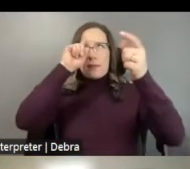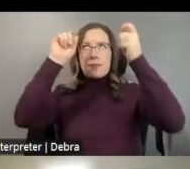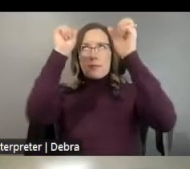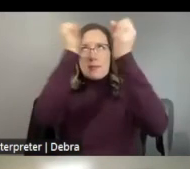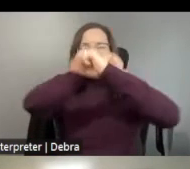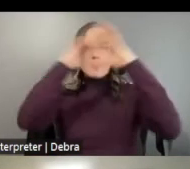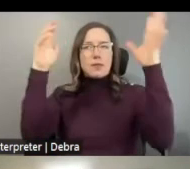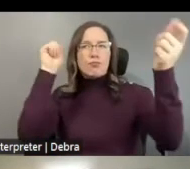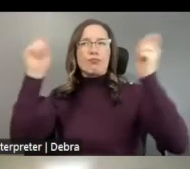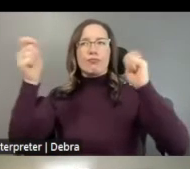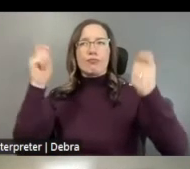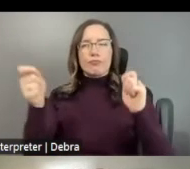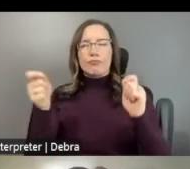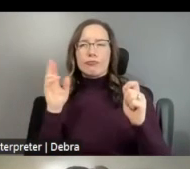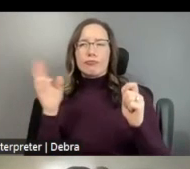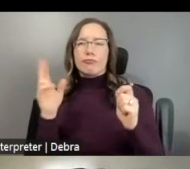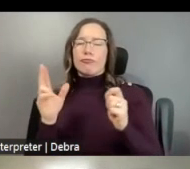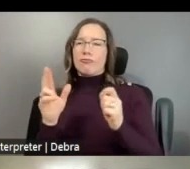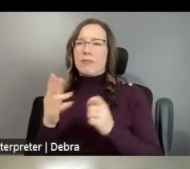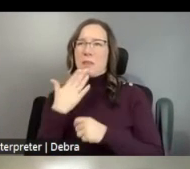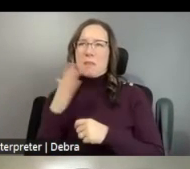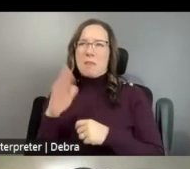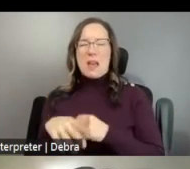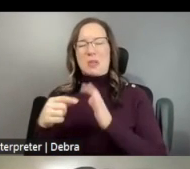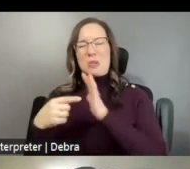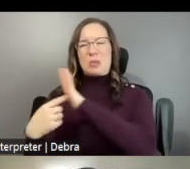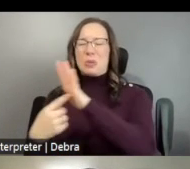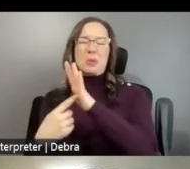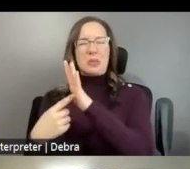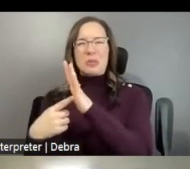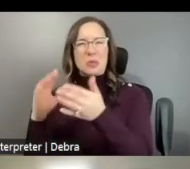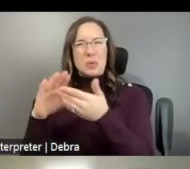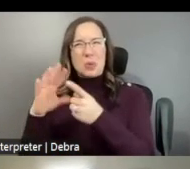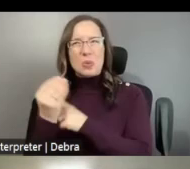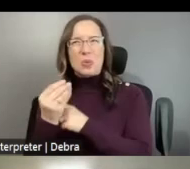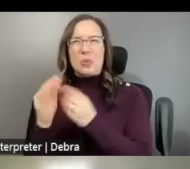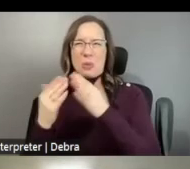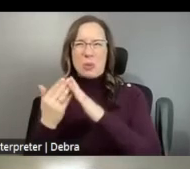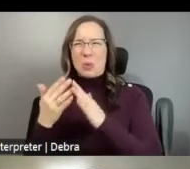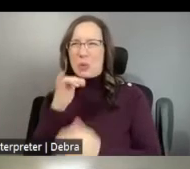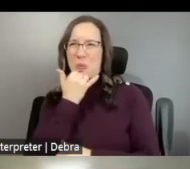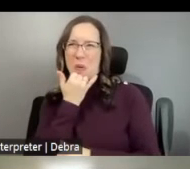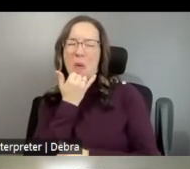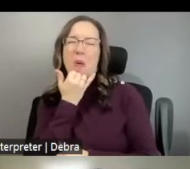THAT HAVE HISTORICALLY HAD HARMFUL DEPICTIONS OF CULTURES AND COMMUNITIES. THE PRESENTATION AND